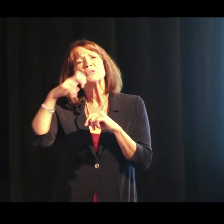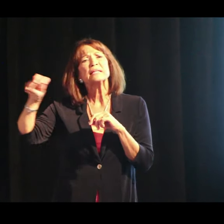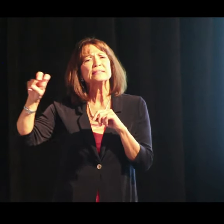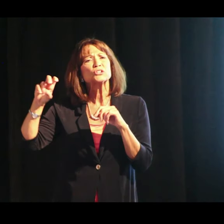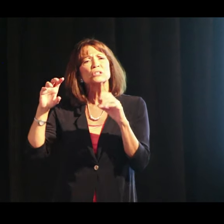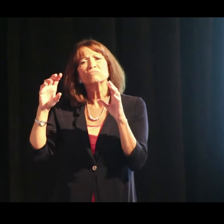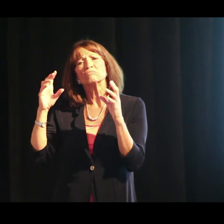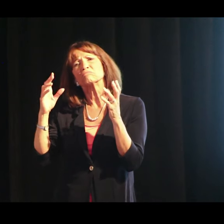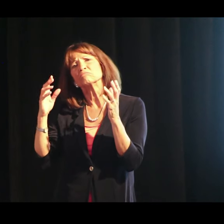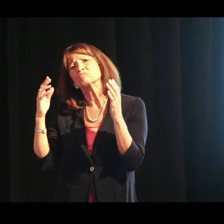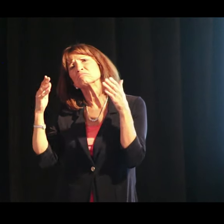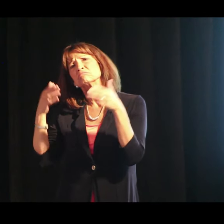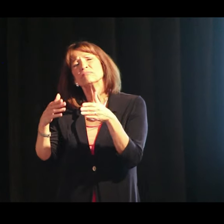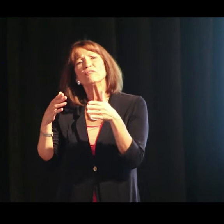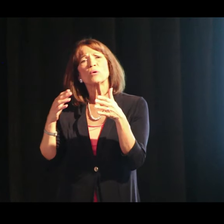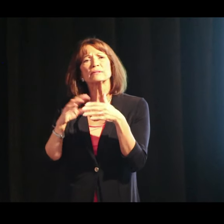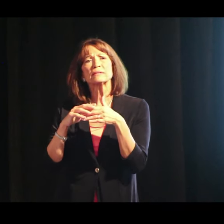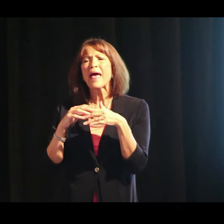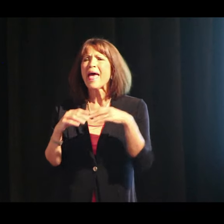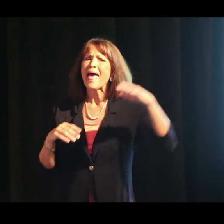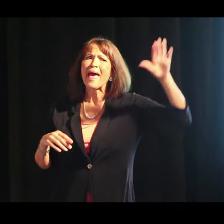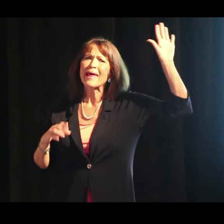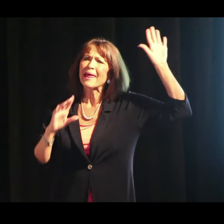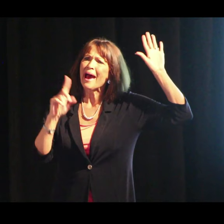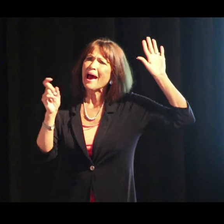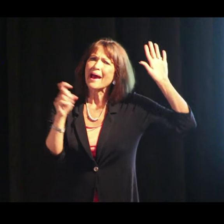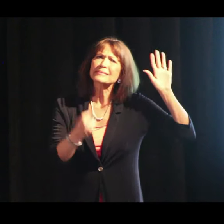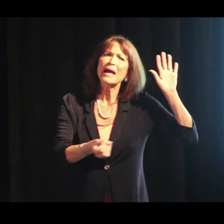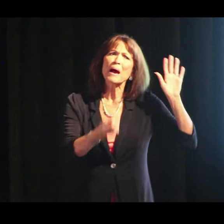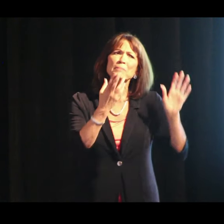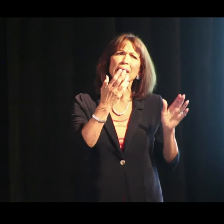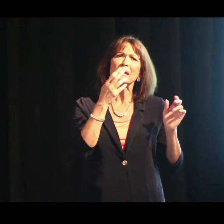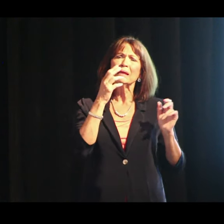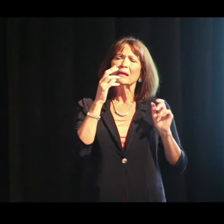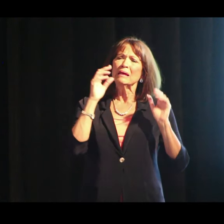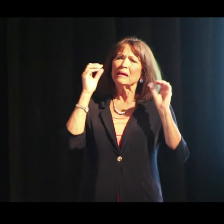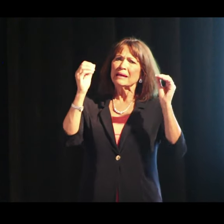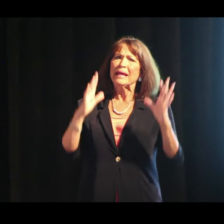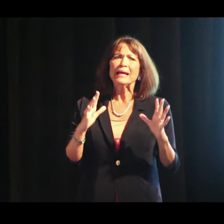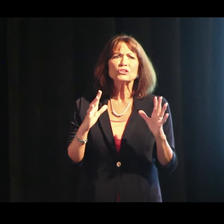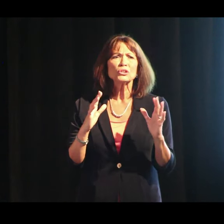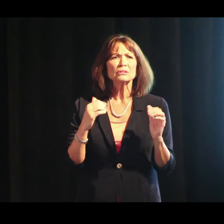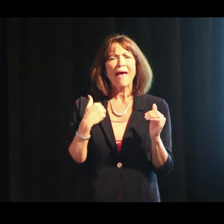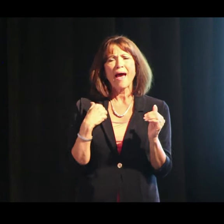It was focused on transition. And I asked them,